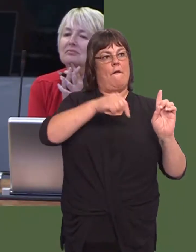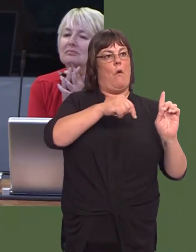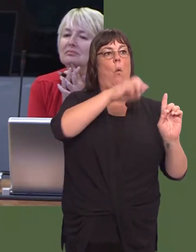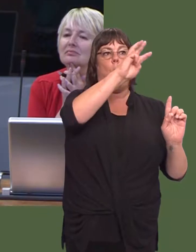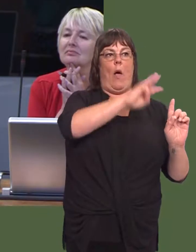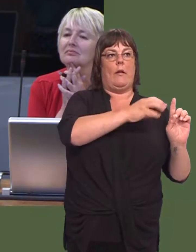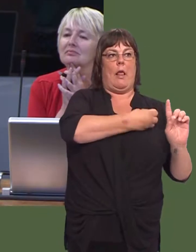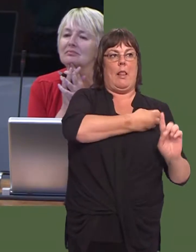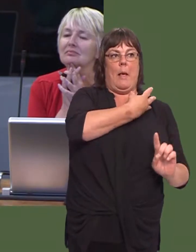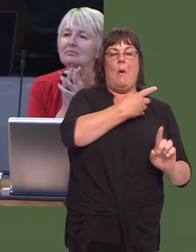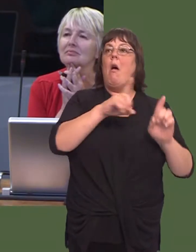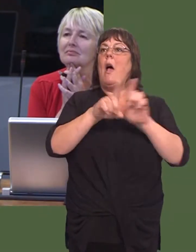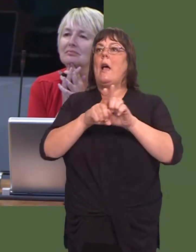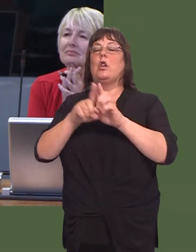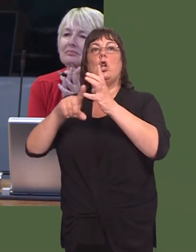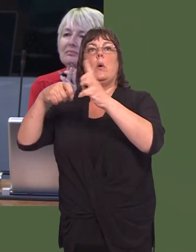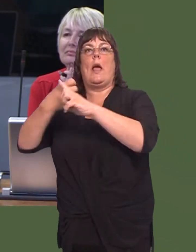you and your UK Labour leader.